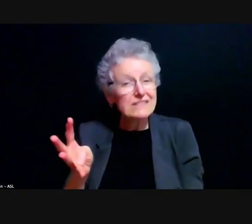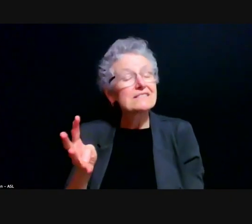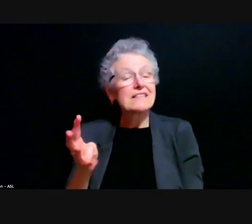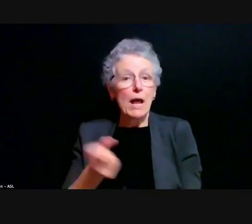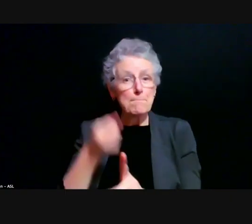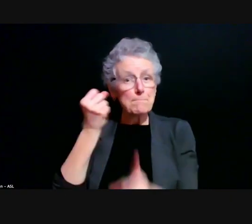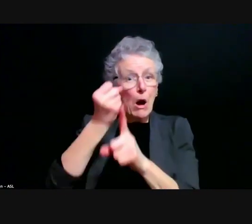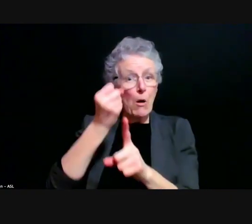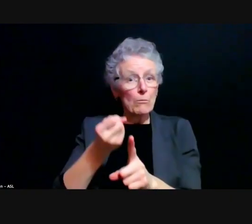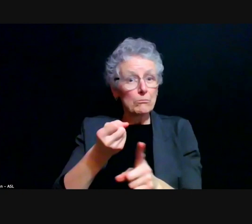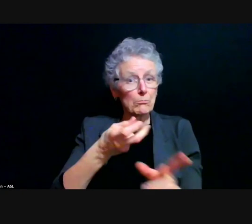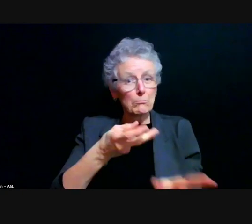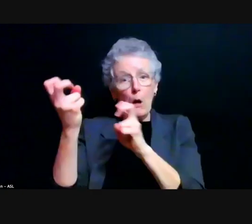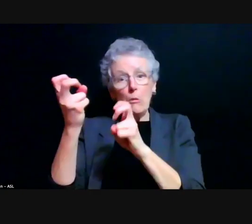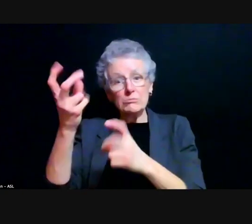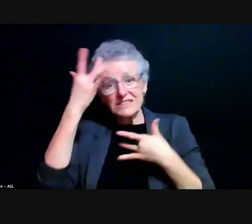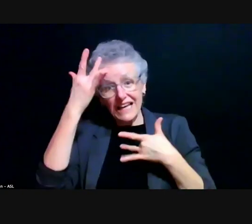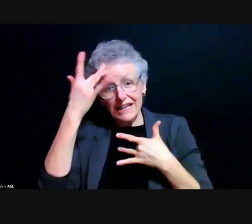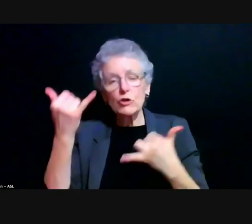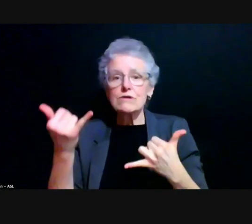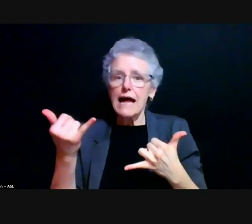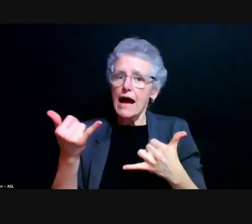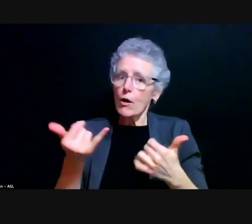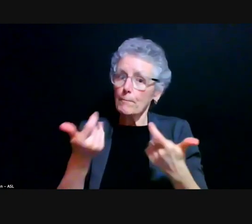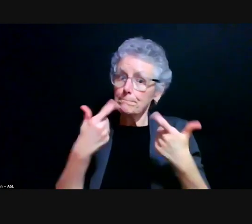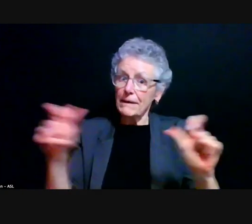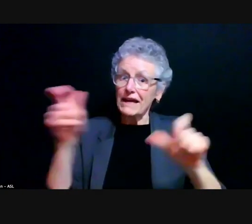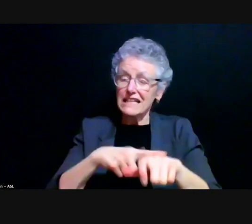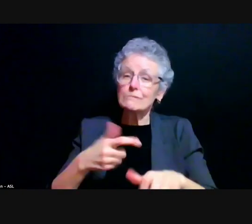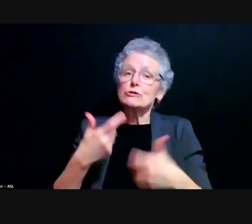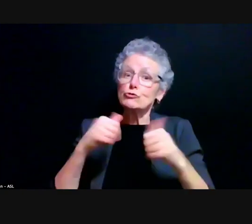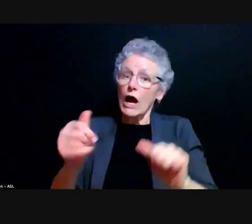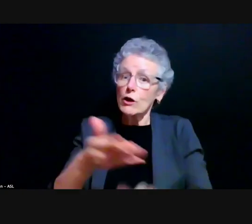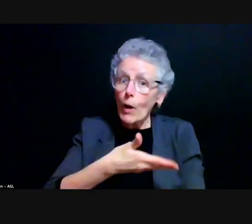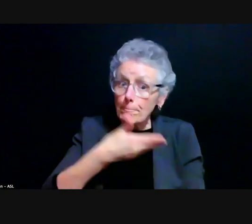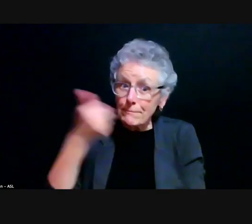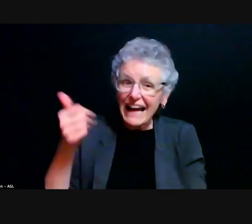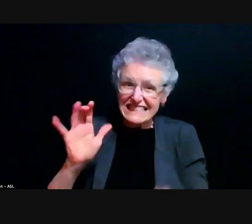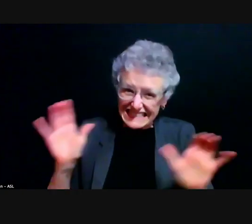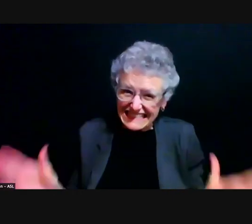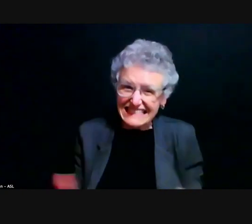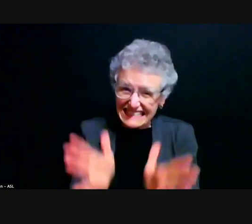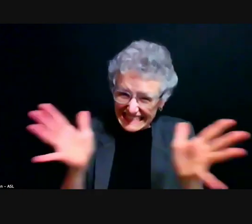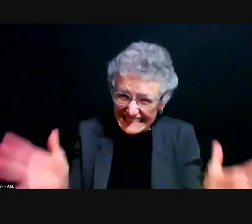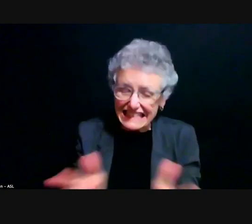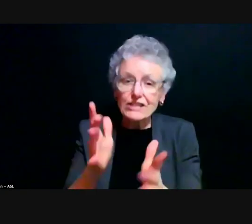So this is sort of the big push try our very best to get vaccinated. We'll try to help, but we're limited